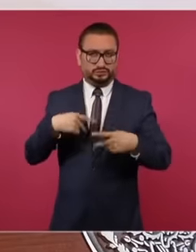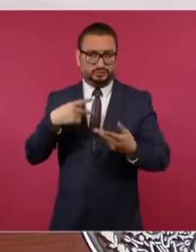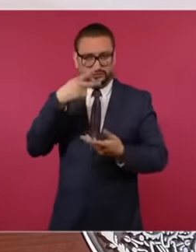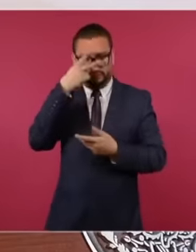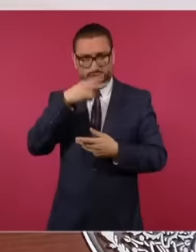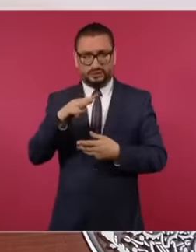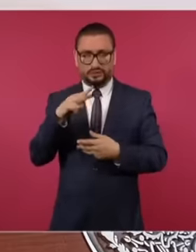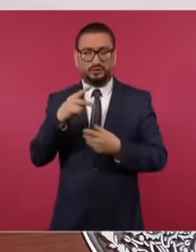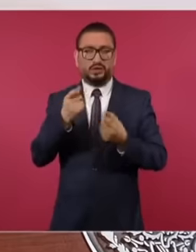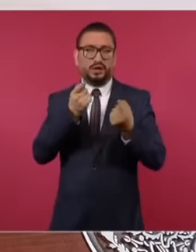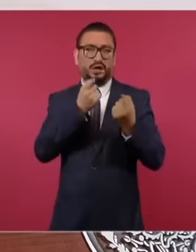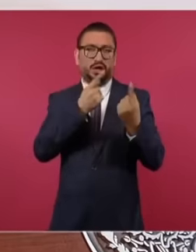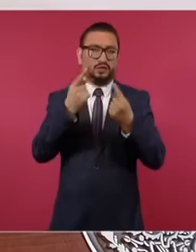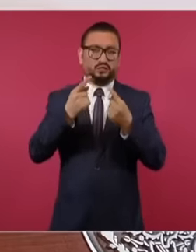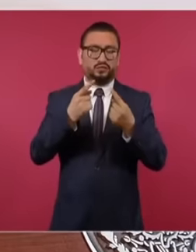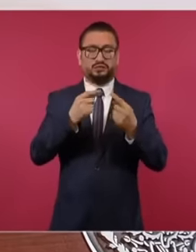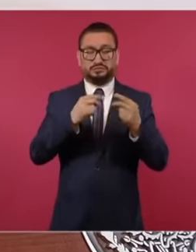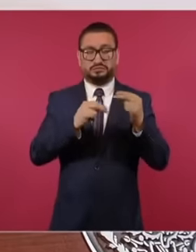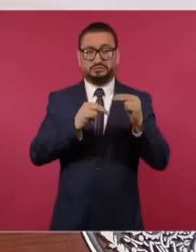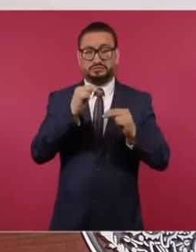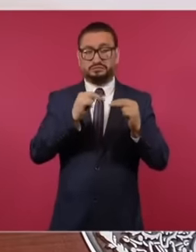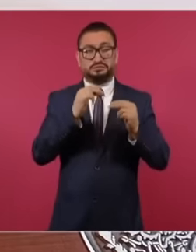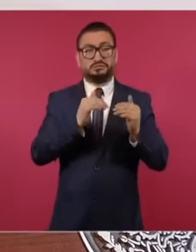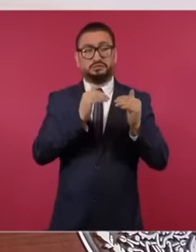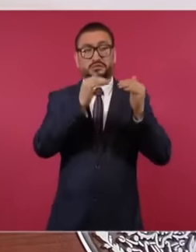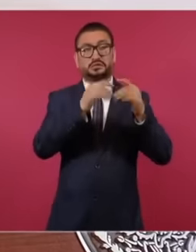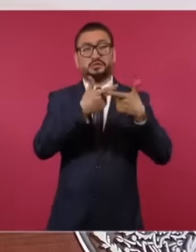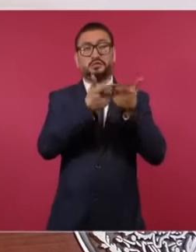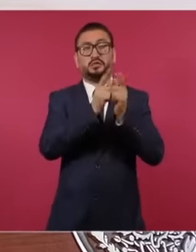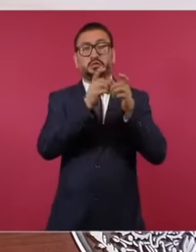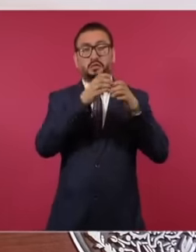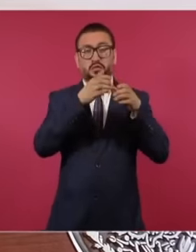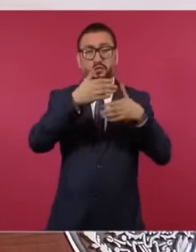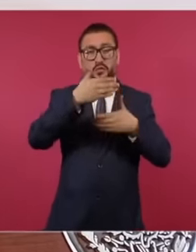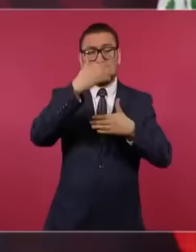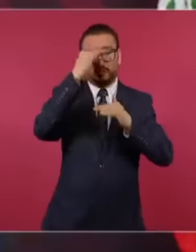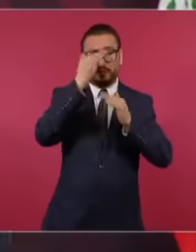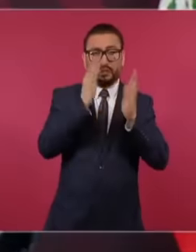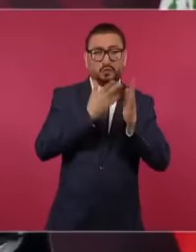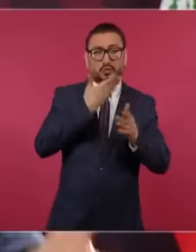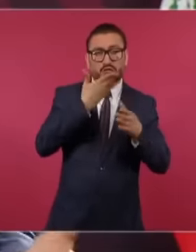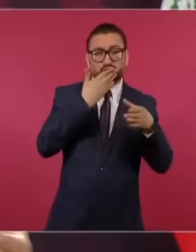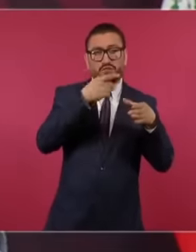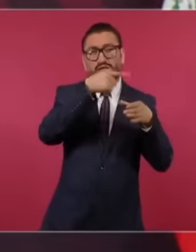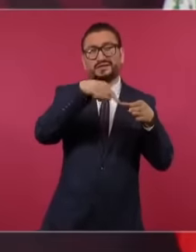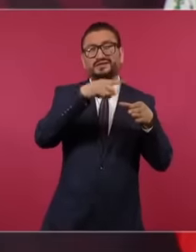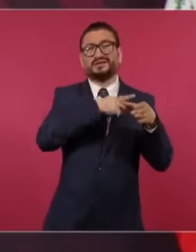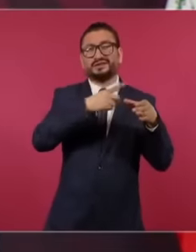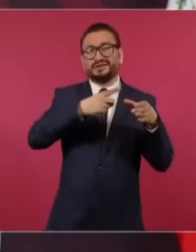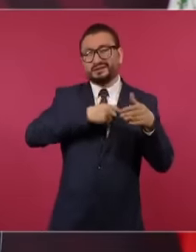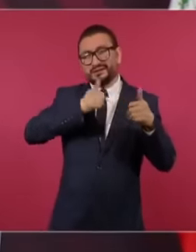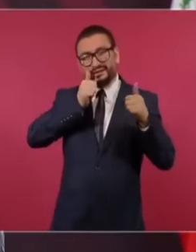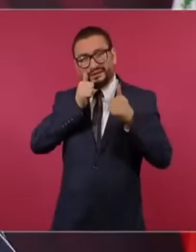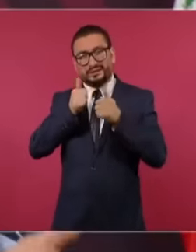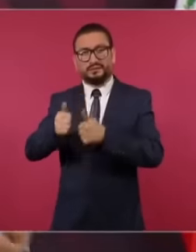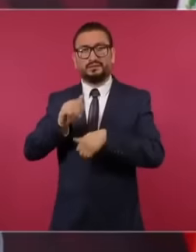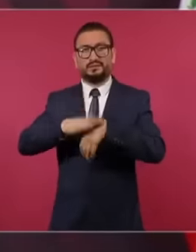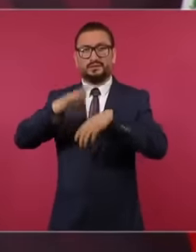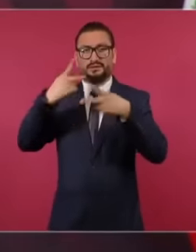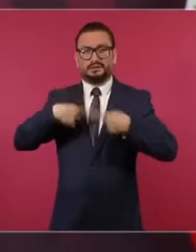Listening to the people more, collecting people's feelings